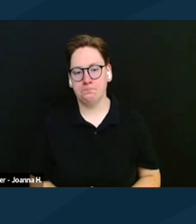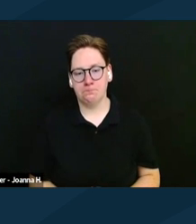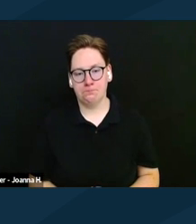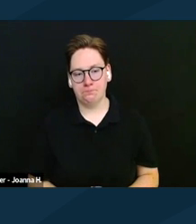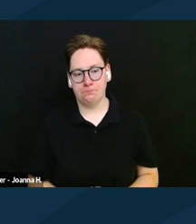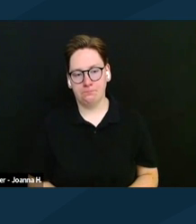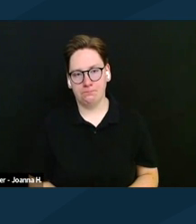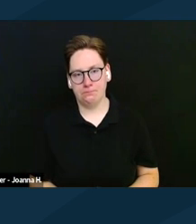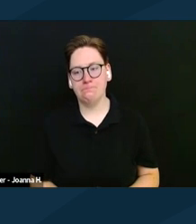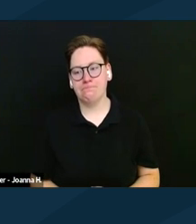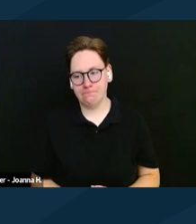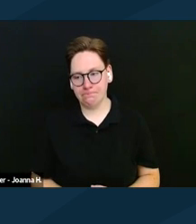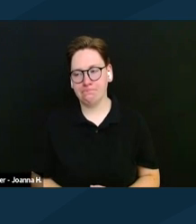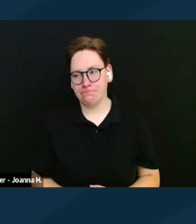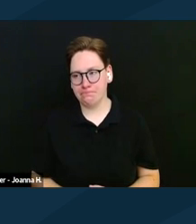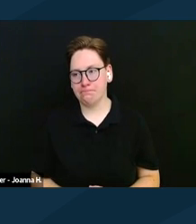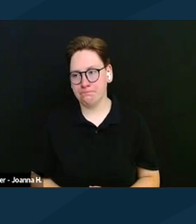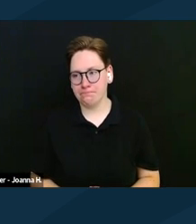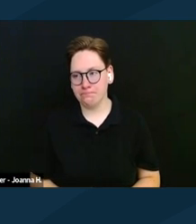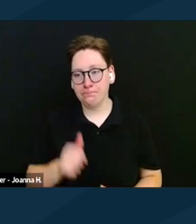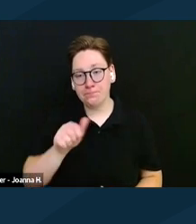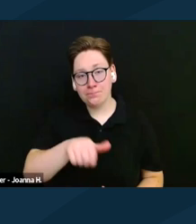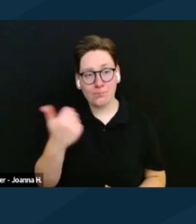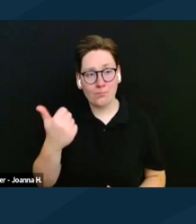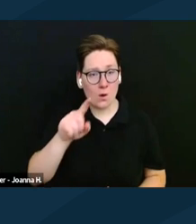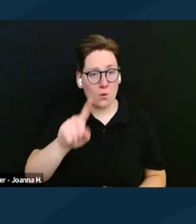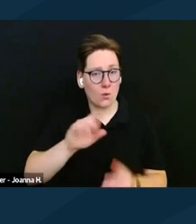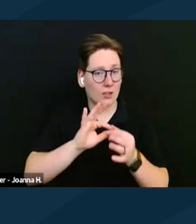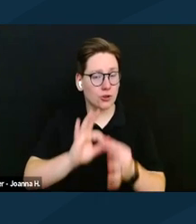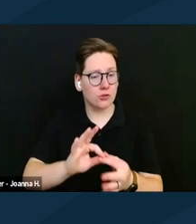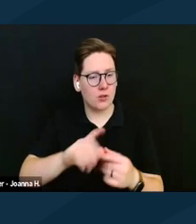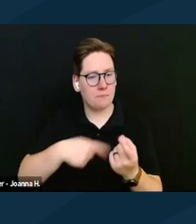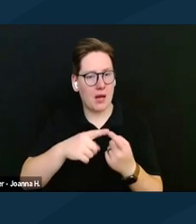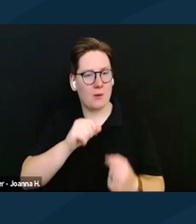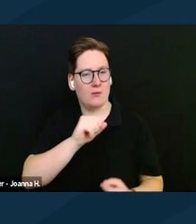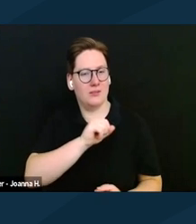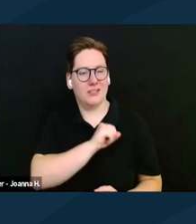We had another question about Senate versions of the marriage equality bills.